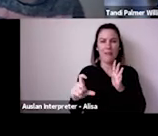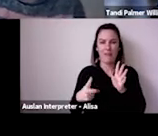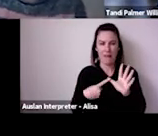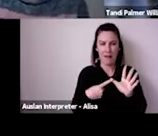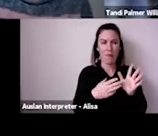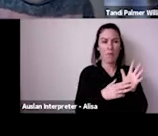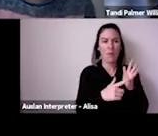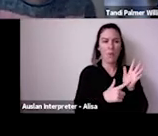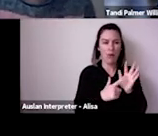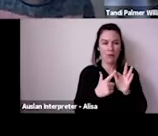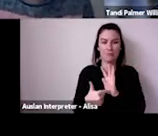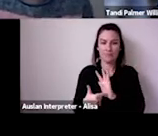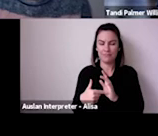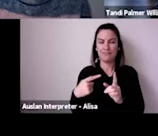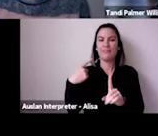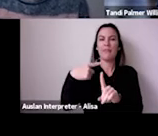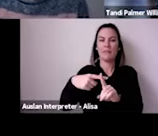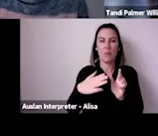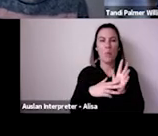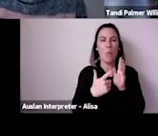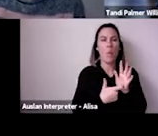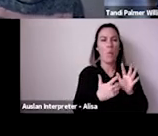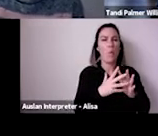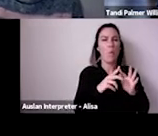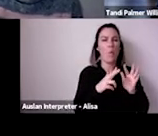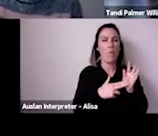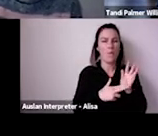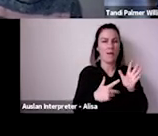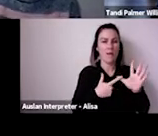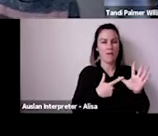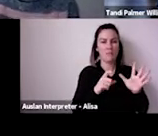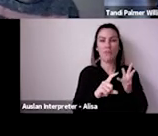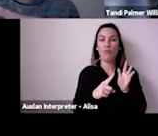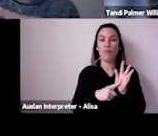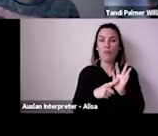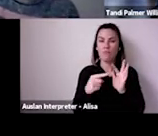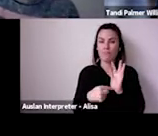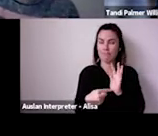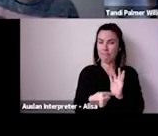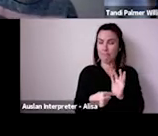still is, so understanding how audiences were responding and how that might change as circumstances